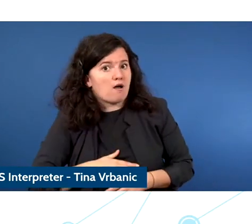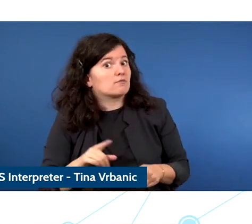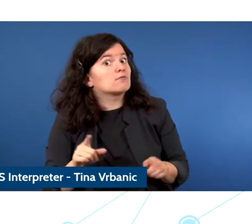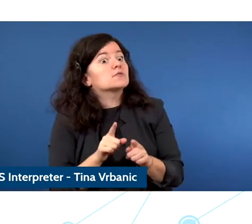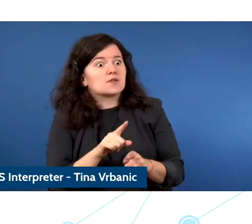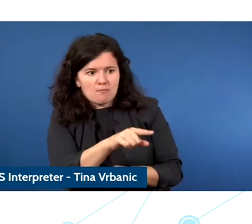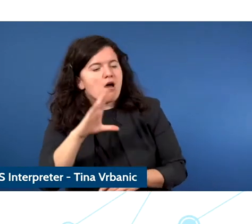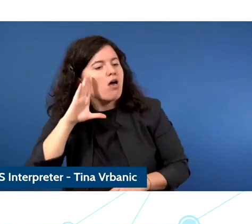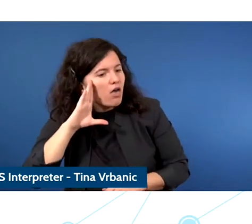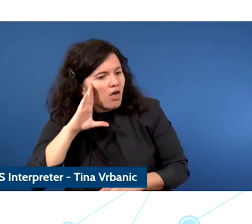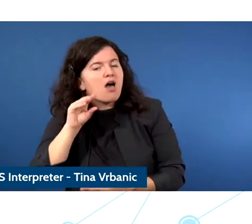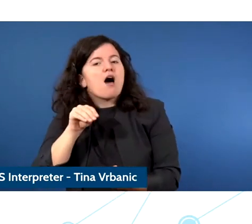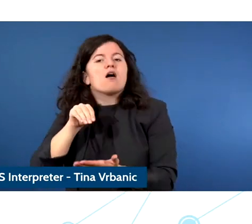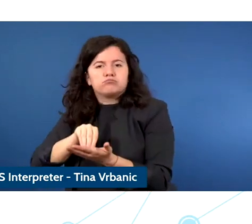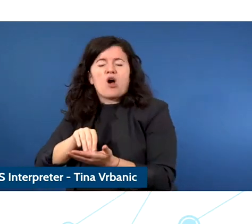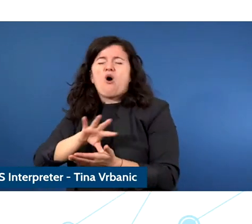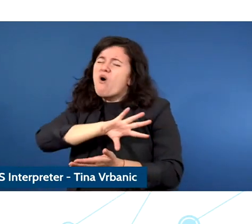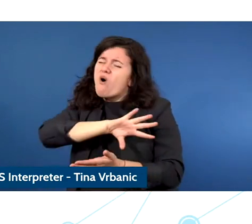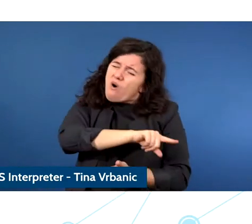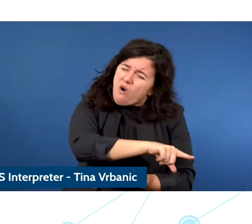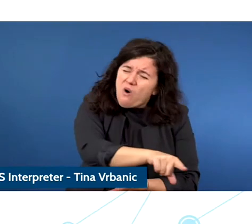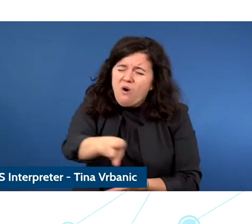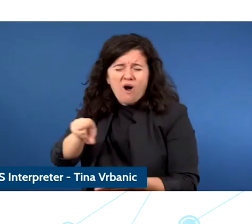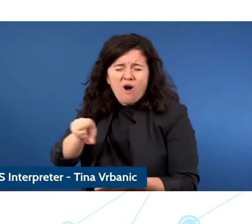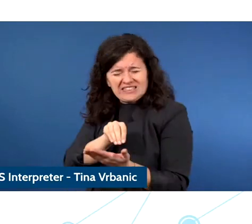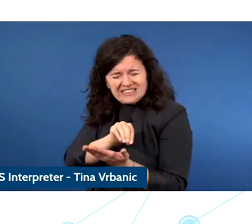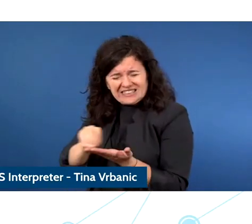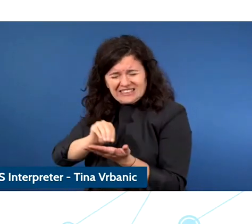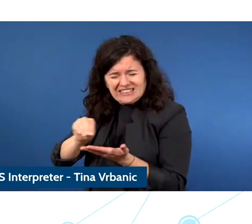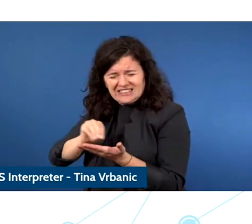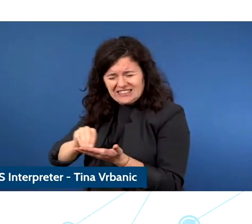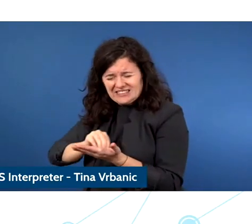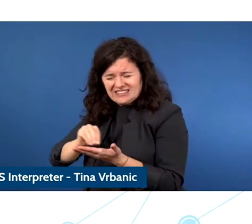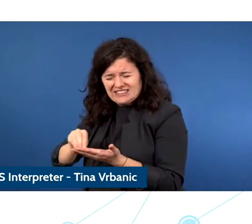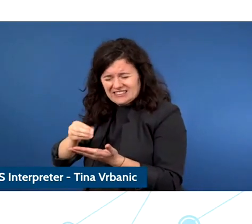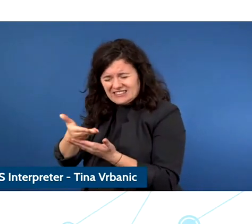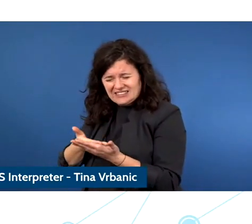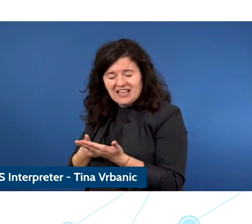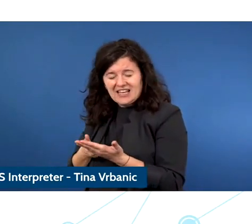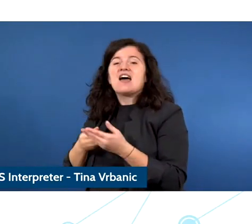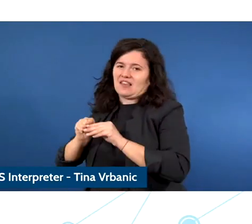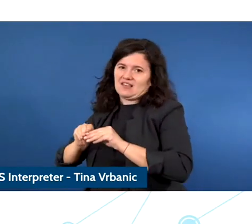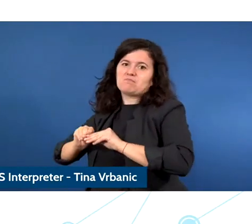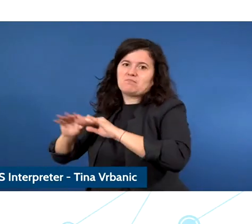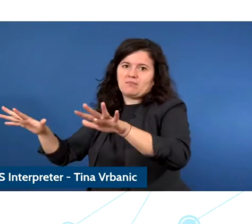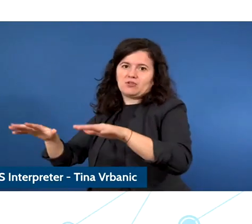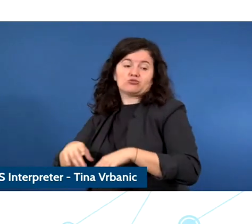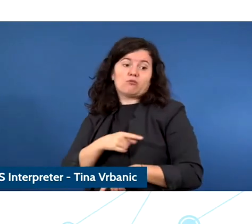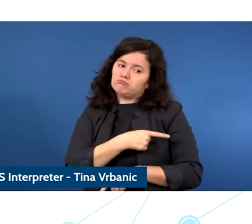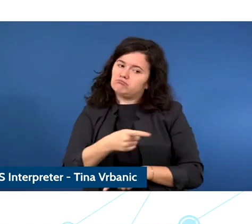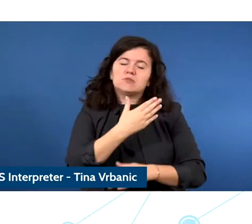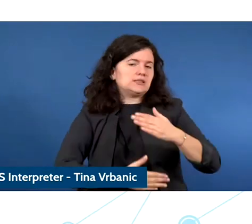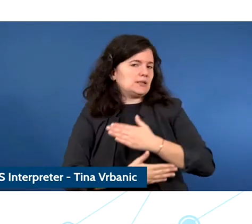published on and especially the situation with children with disabilities and so please let's remember also to be inclusive when we